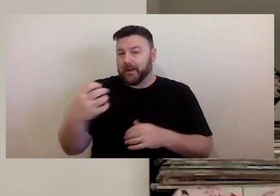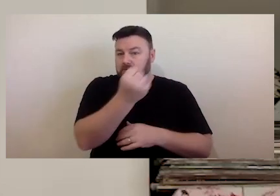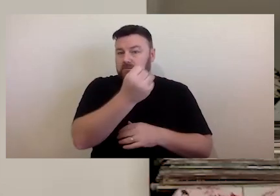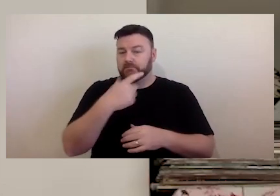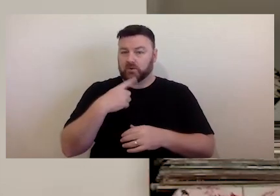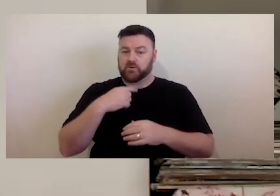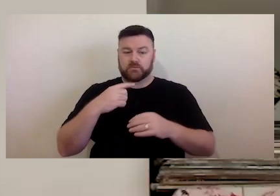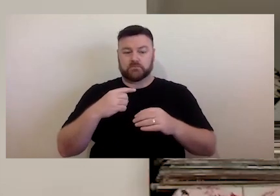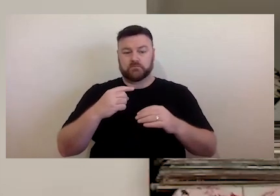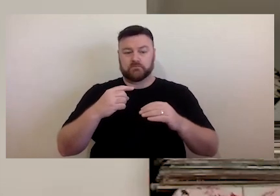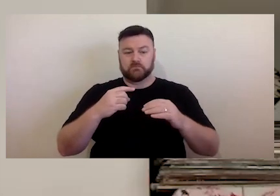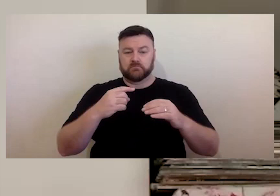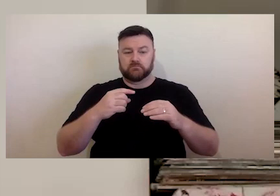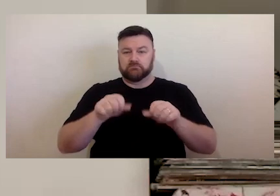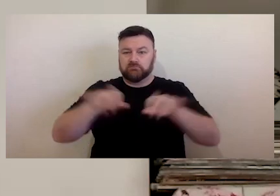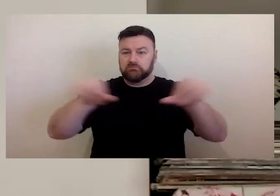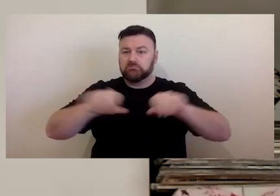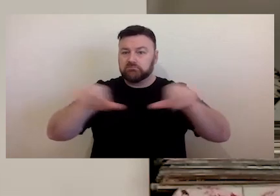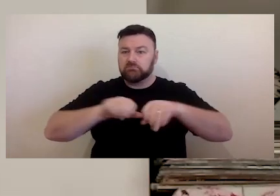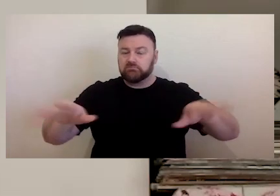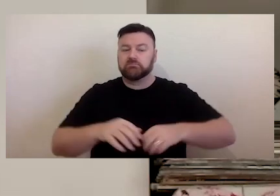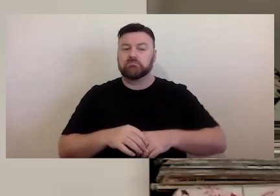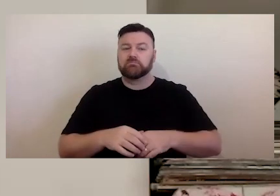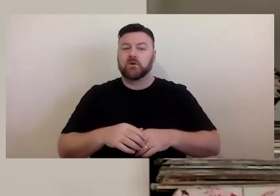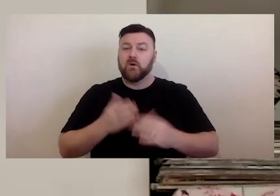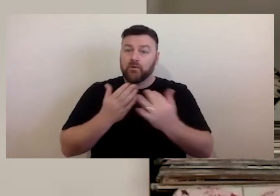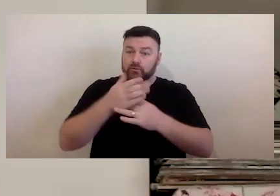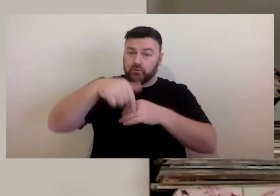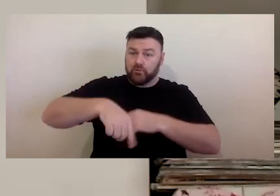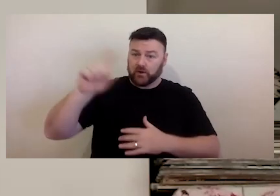add that while there will be a lot of images and text on my slide set,